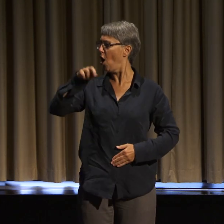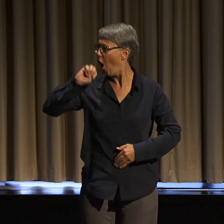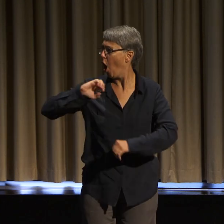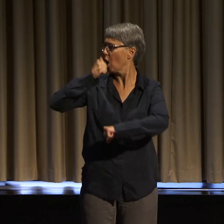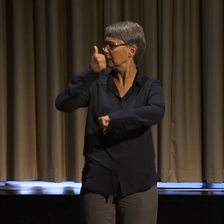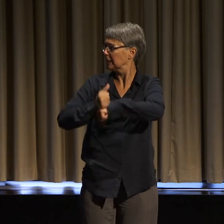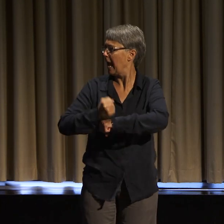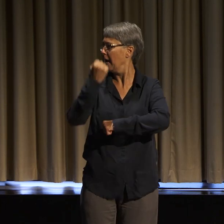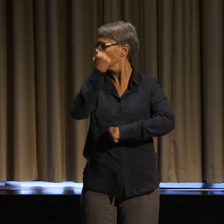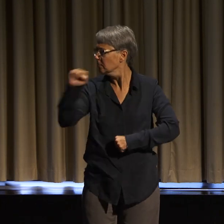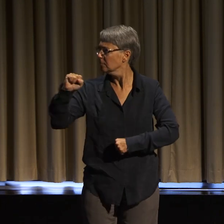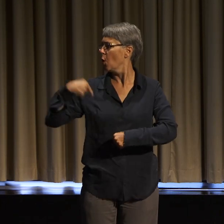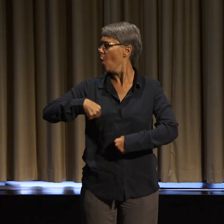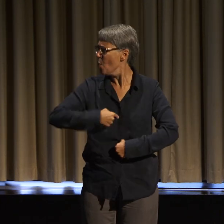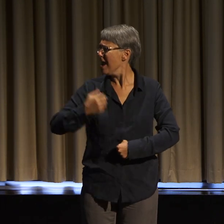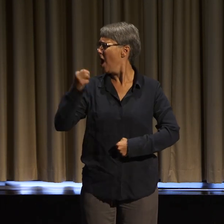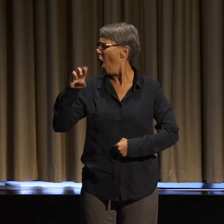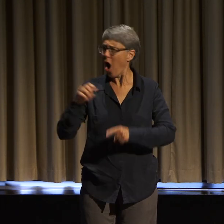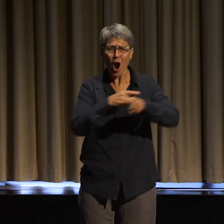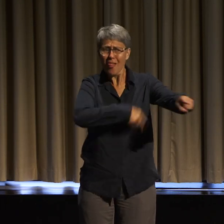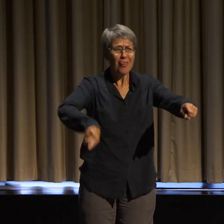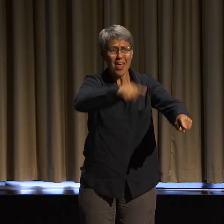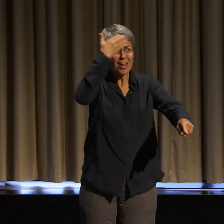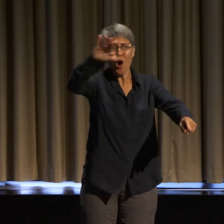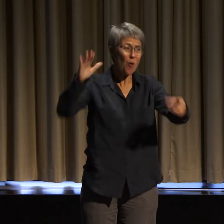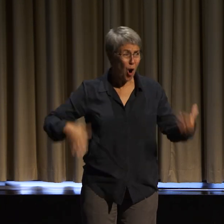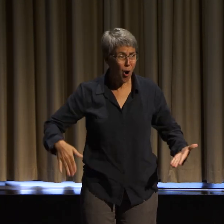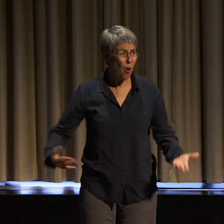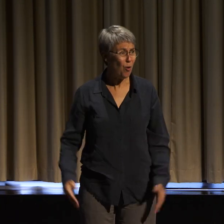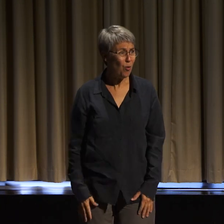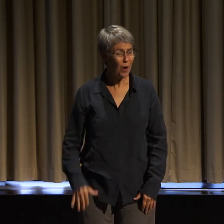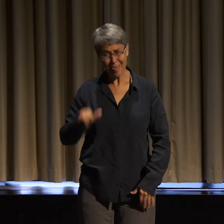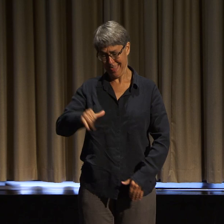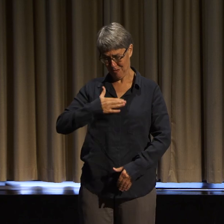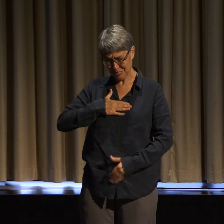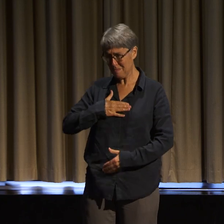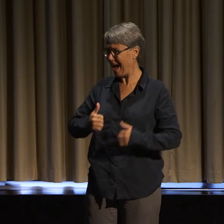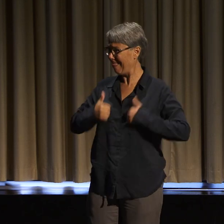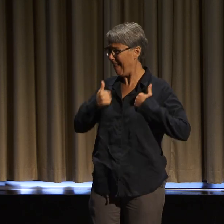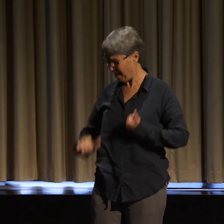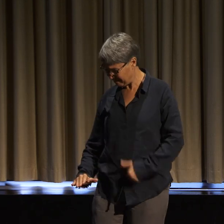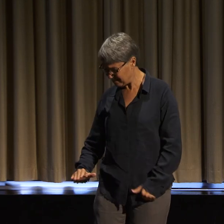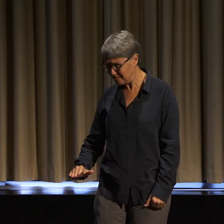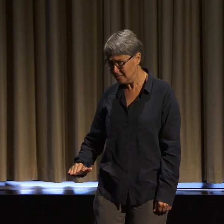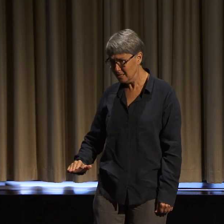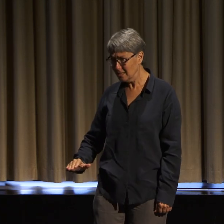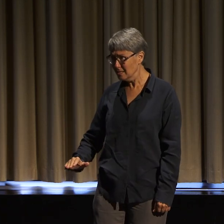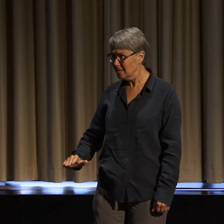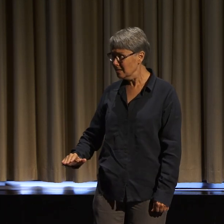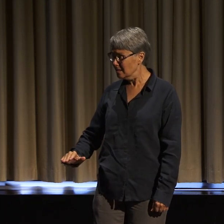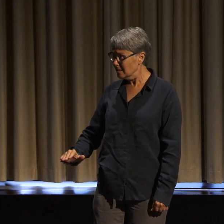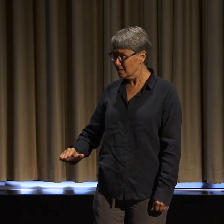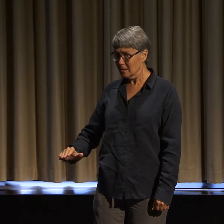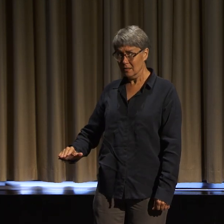I was so very isolated, and I was so very alone, and I know that so many of us can relate to that.